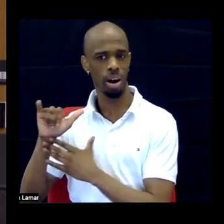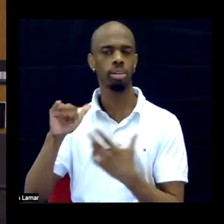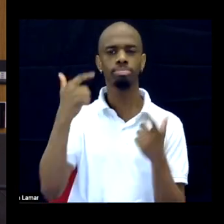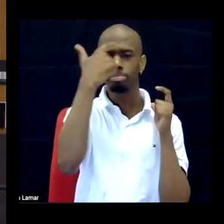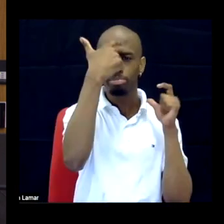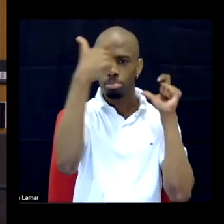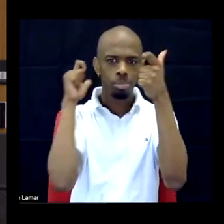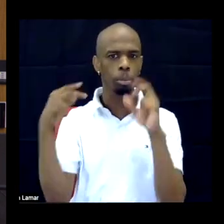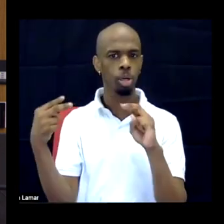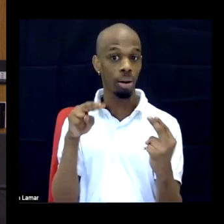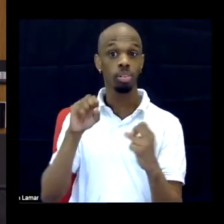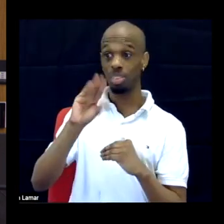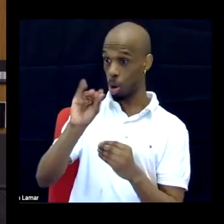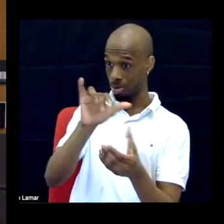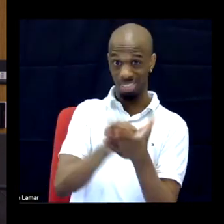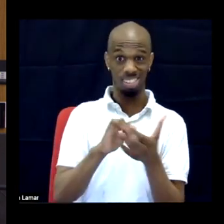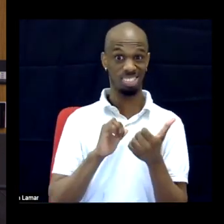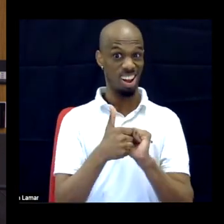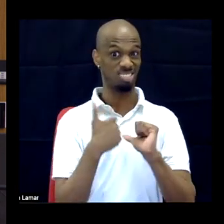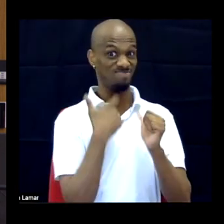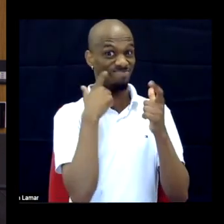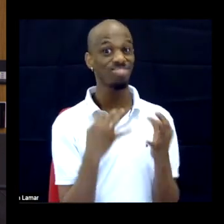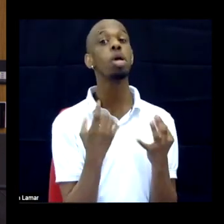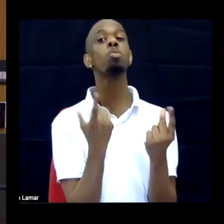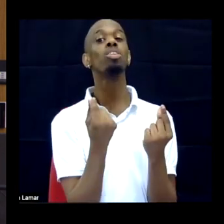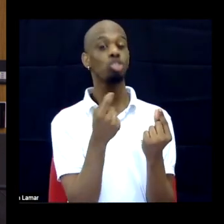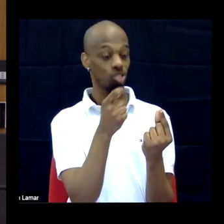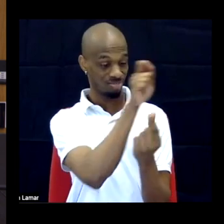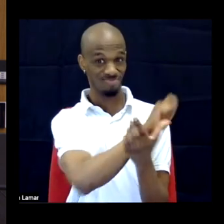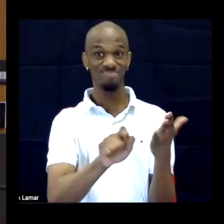So that was the impetus for it, someone was, like, what if we rearrange how this happened?